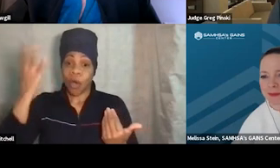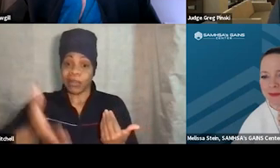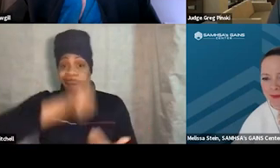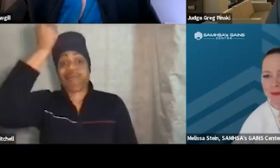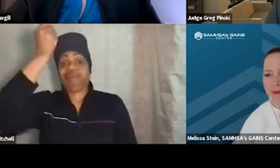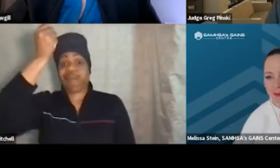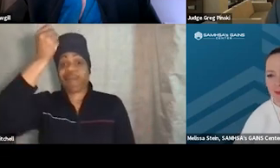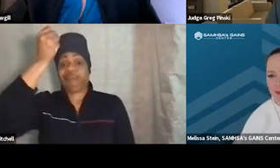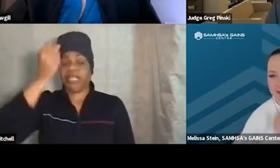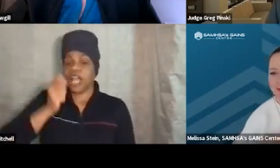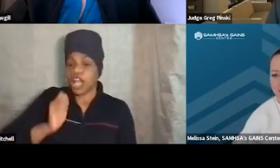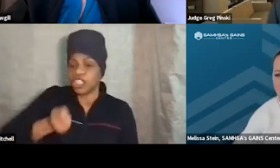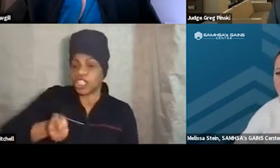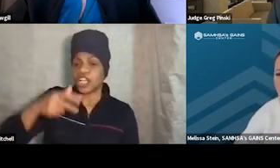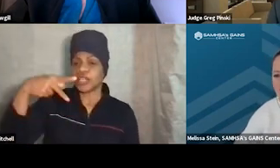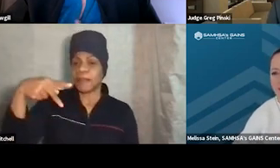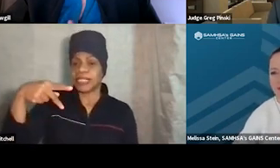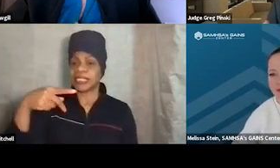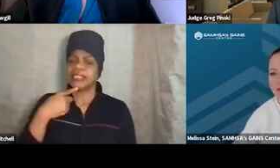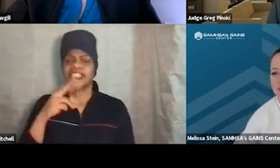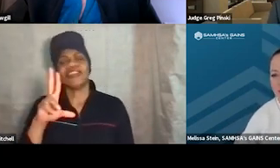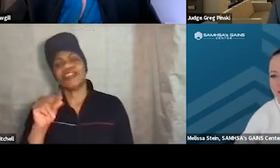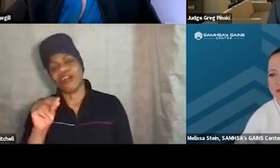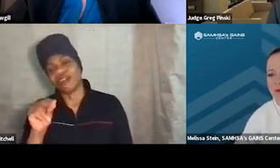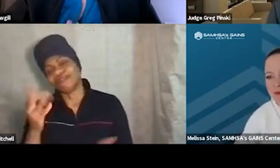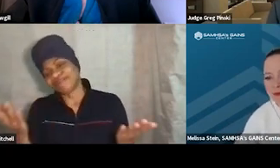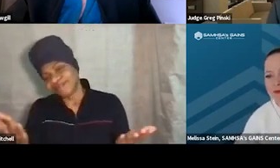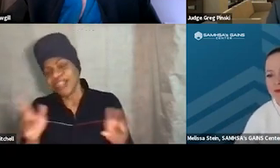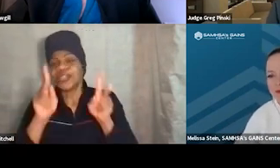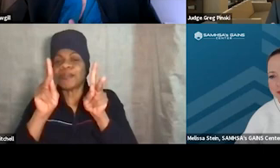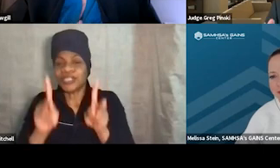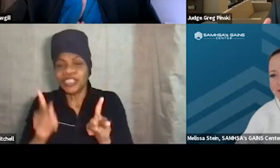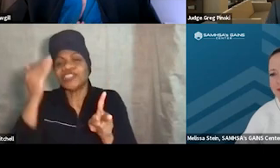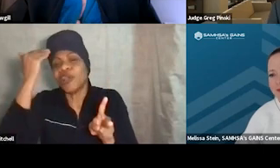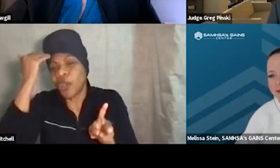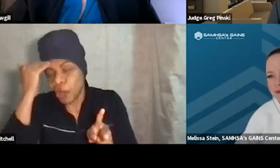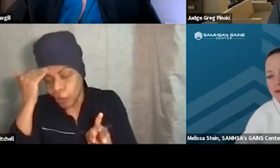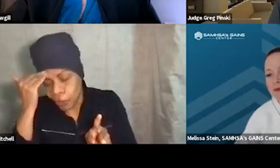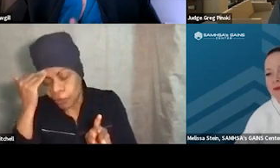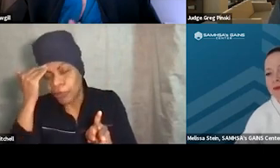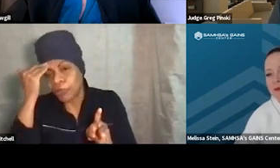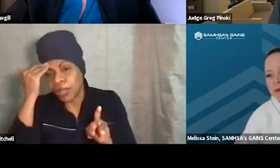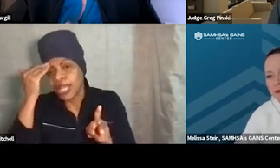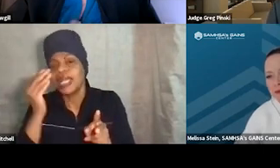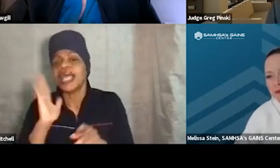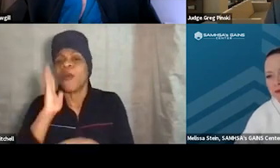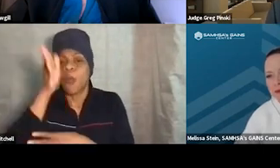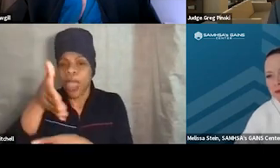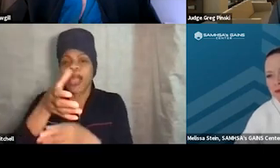No, I mean, the participant... Look, I mean, the participant knew that he would get his Xbox back at phase two.